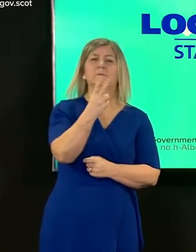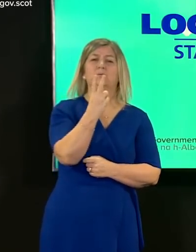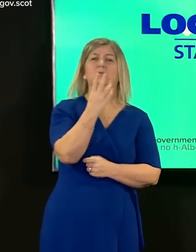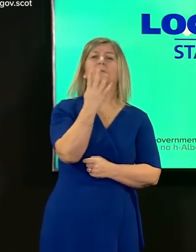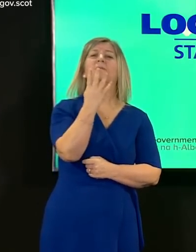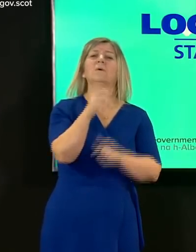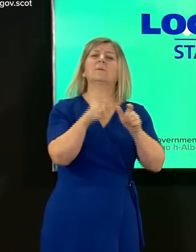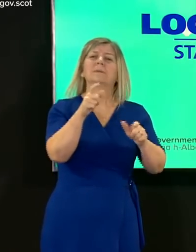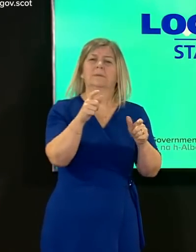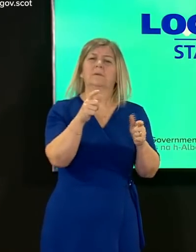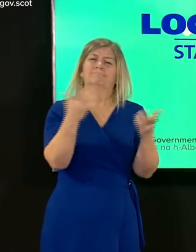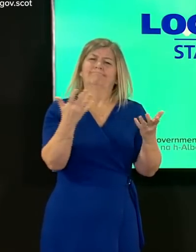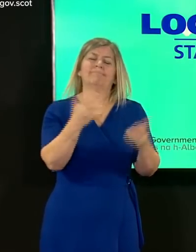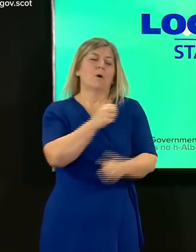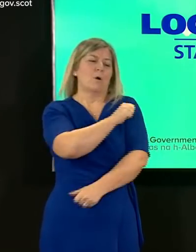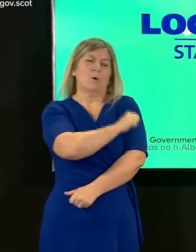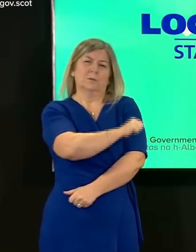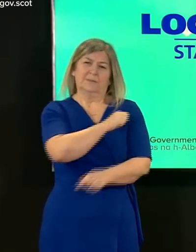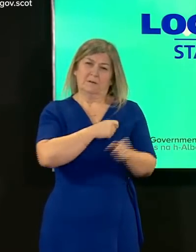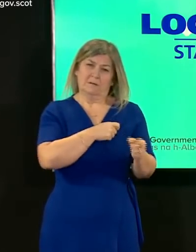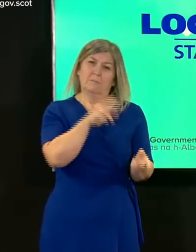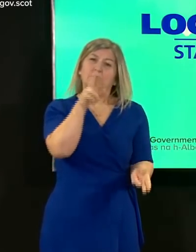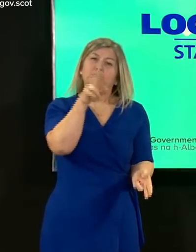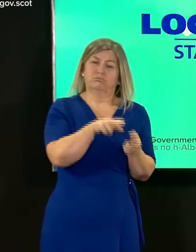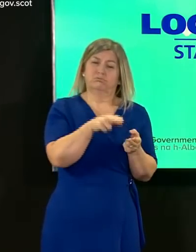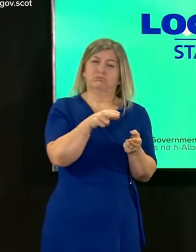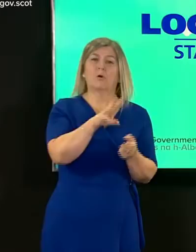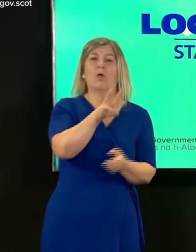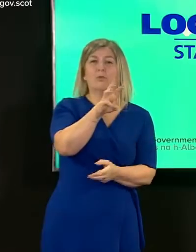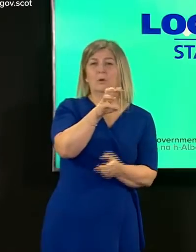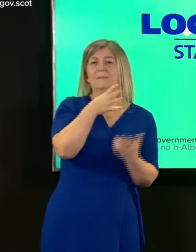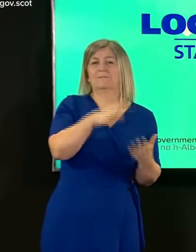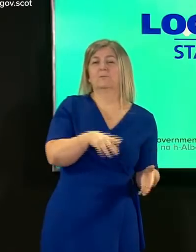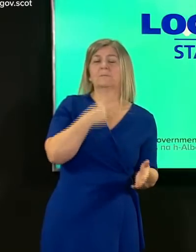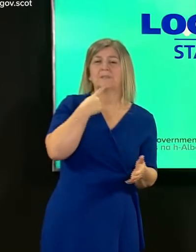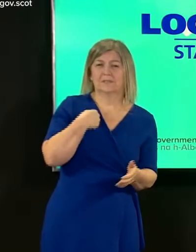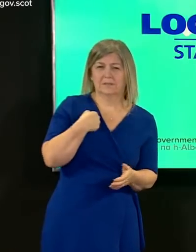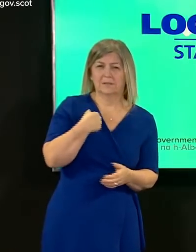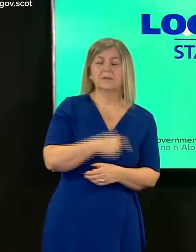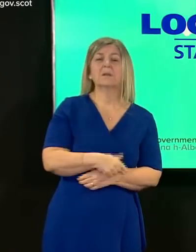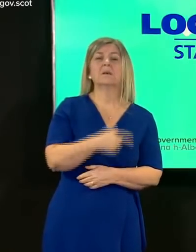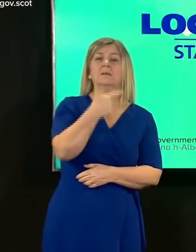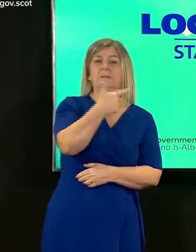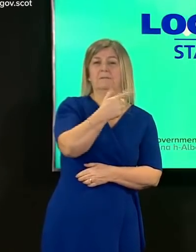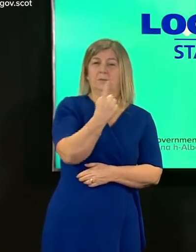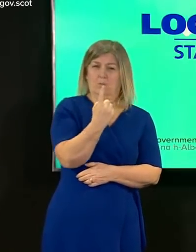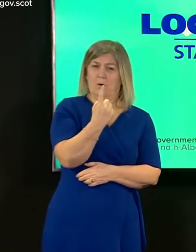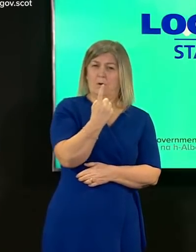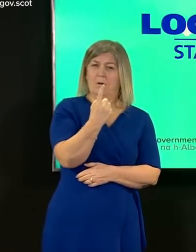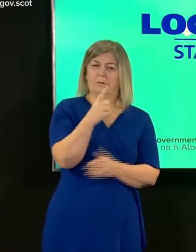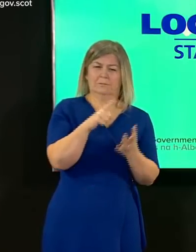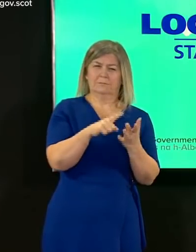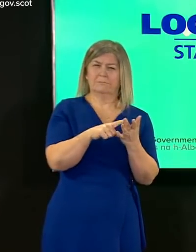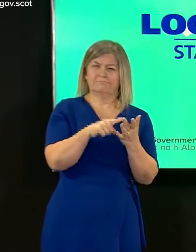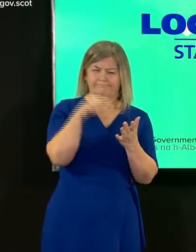hospital that is 13 less than yesterday 71 people are in intensive care which is a decrease of